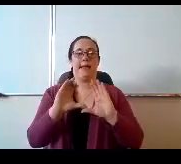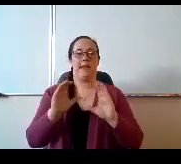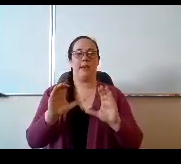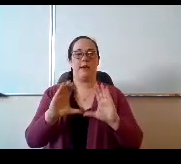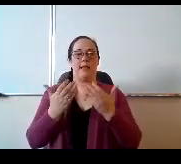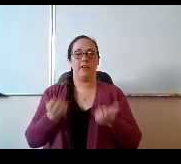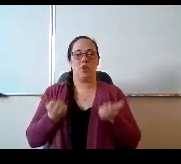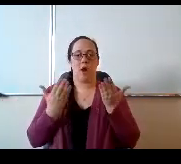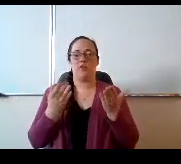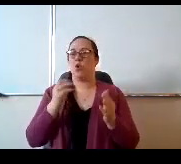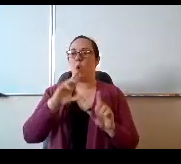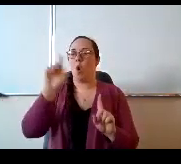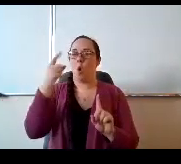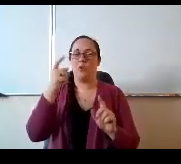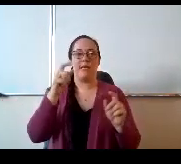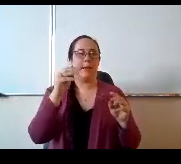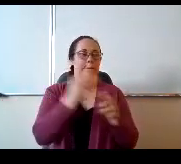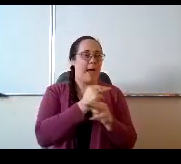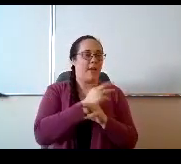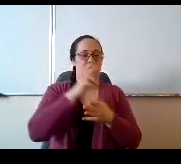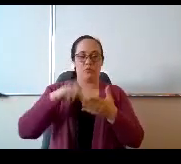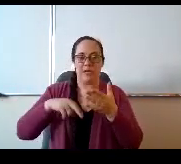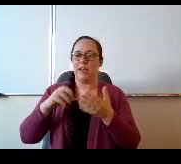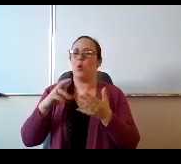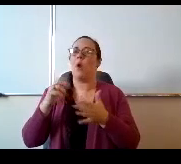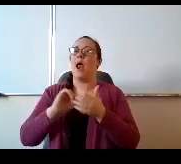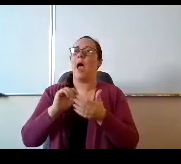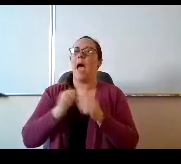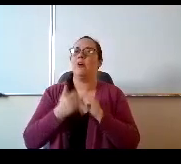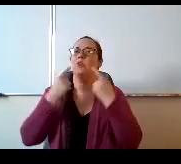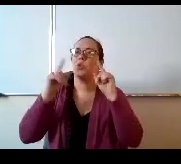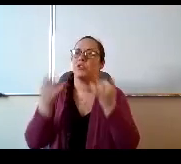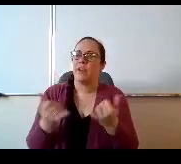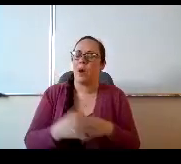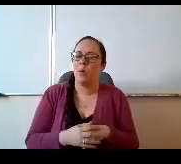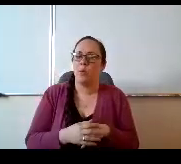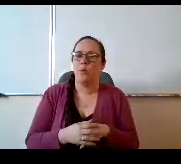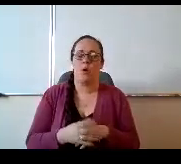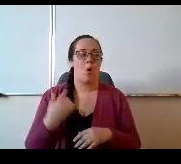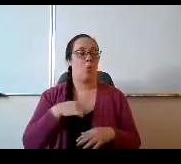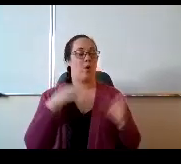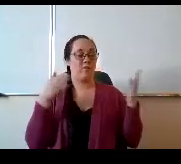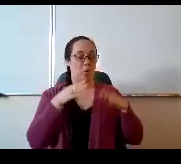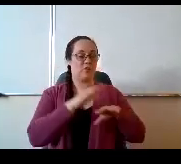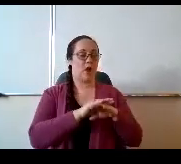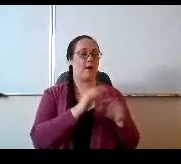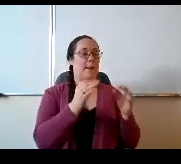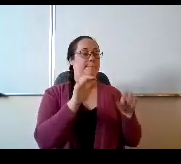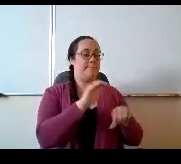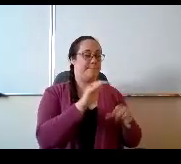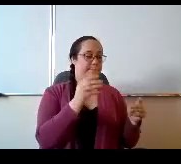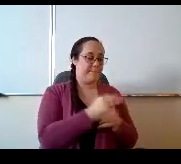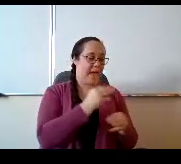or is it just math and reading? How does it work right now so we're focused on math and eyalet right now?